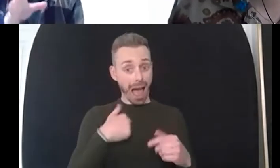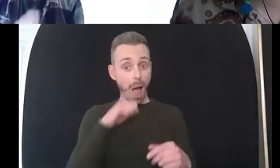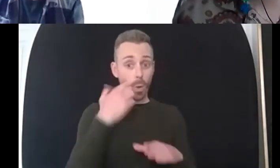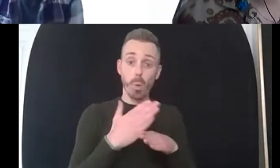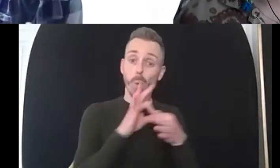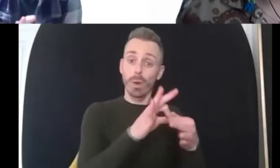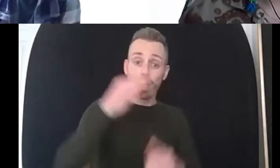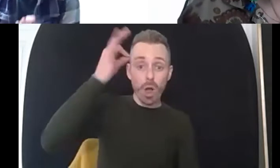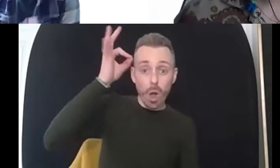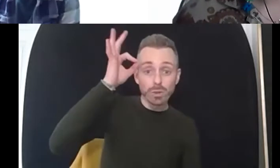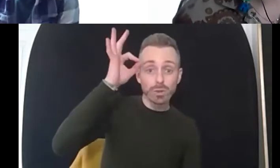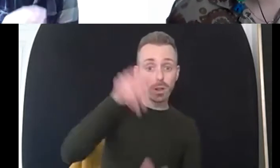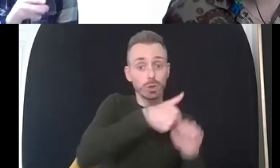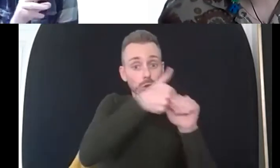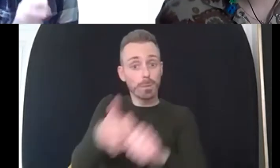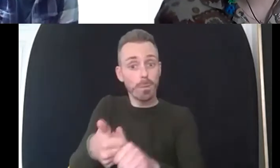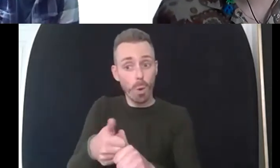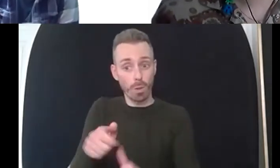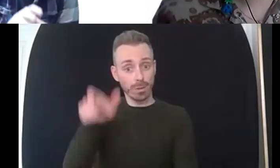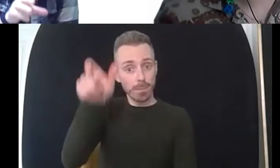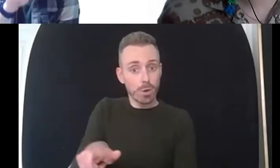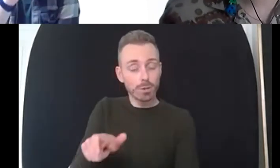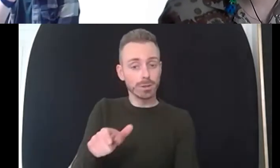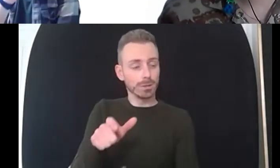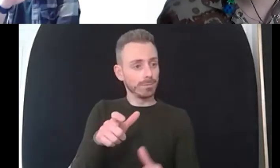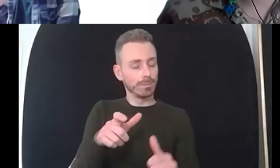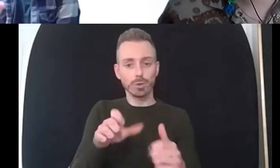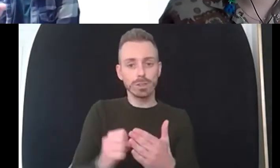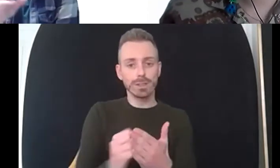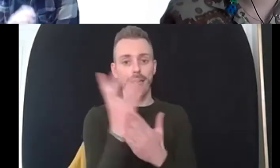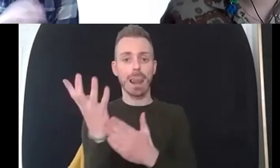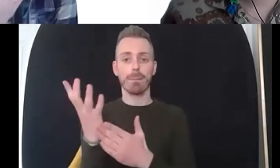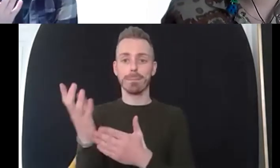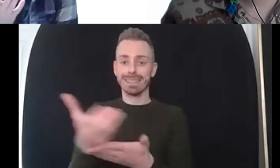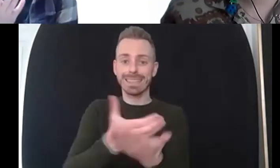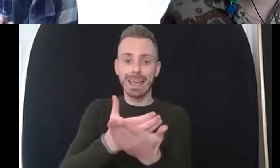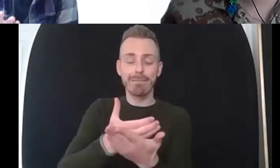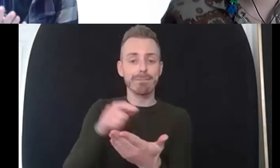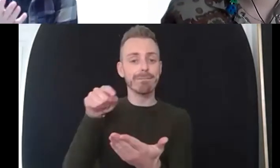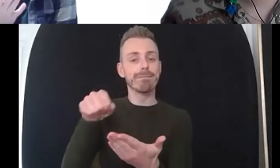negotiating with councillors and and other organizations to try and help to find um home um